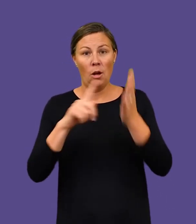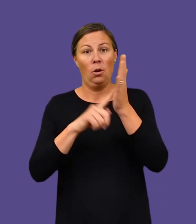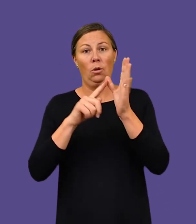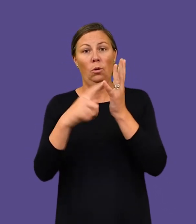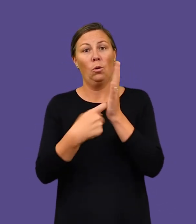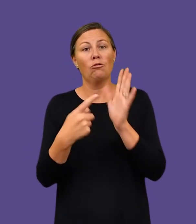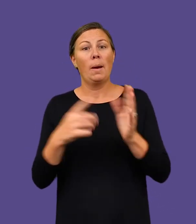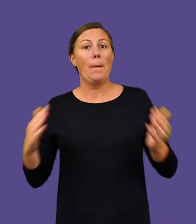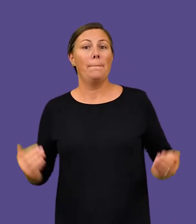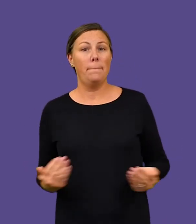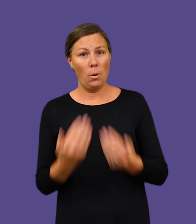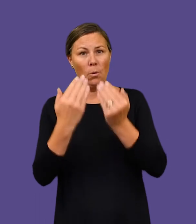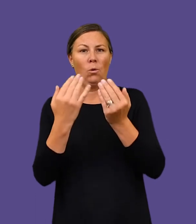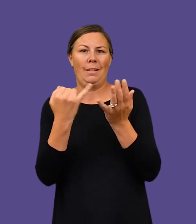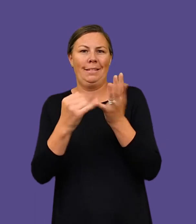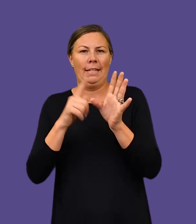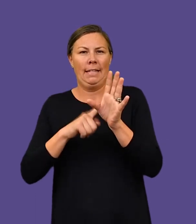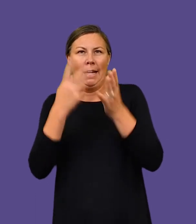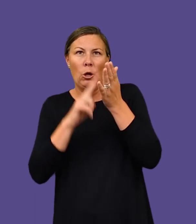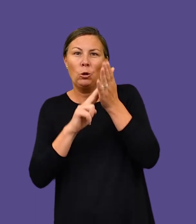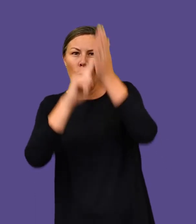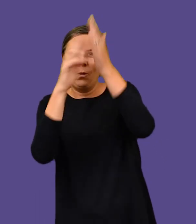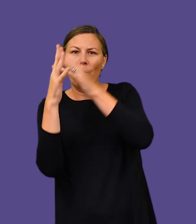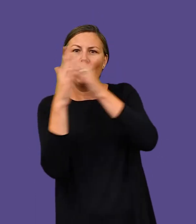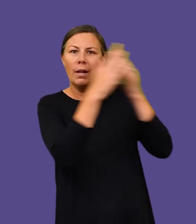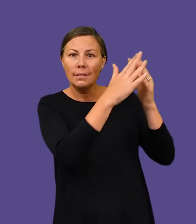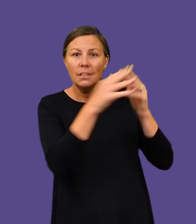Born in the Hawkesbury north-west of Sydney,